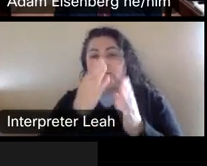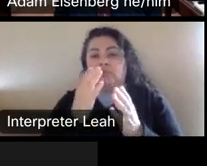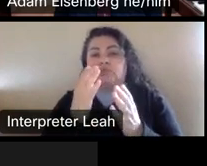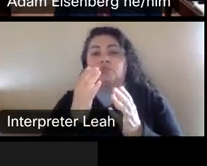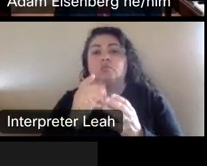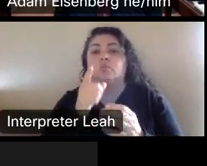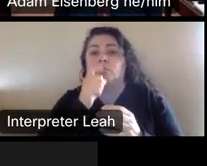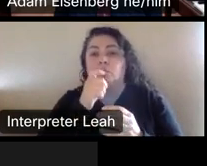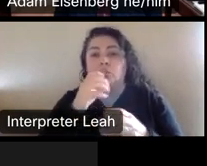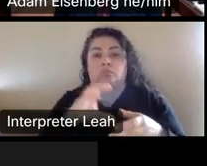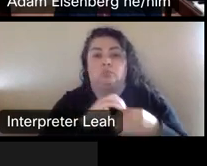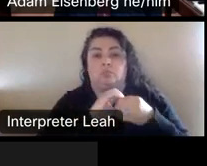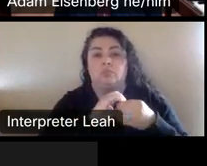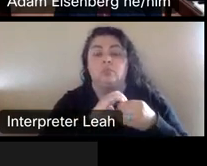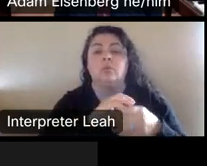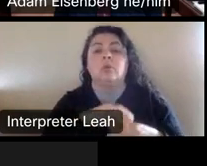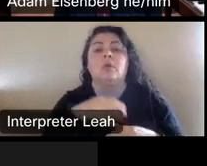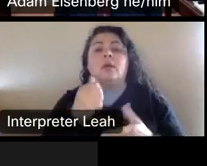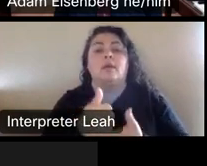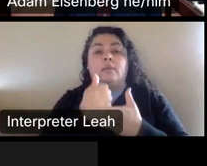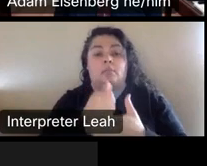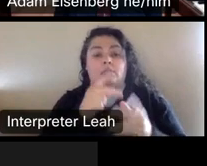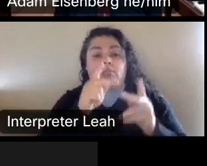And doing so helps that commissioning body ensure. You're right.